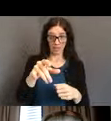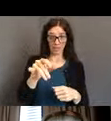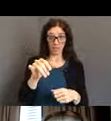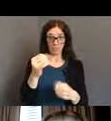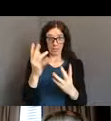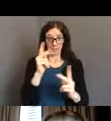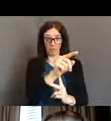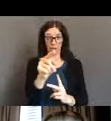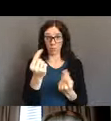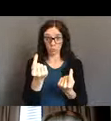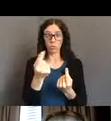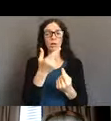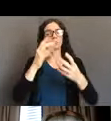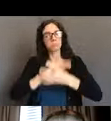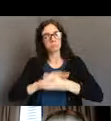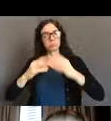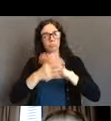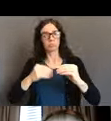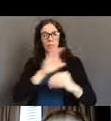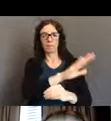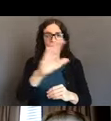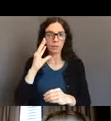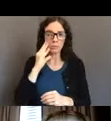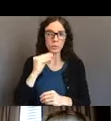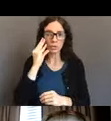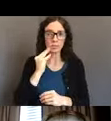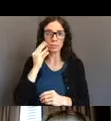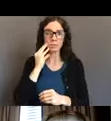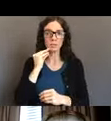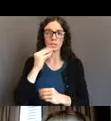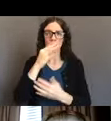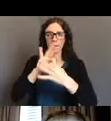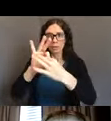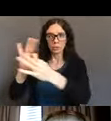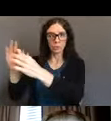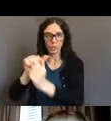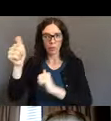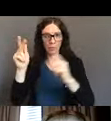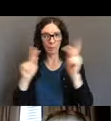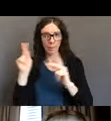experiences and developing relationships. Now 30 years later,